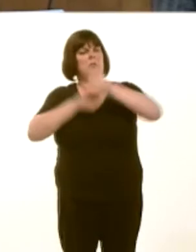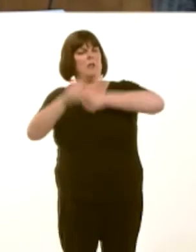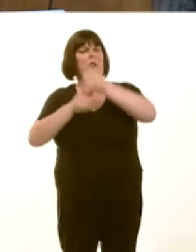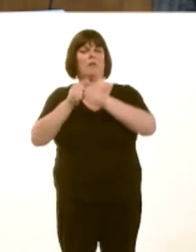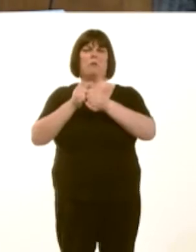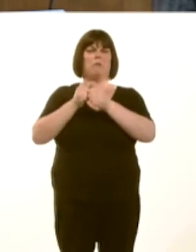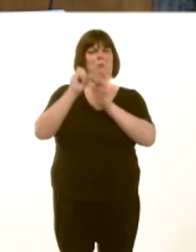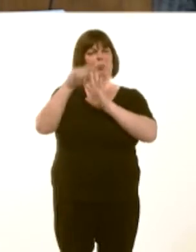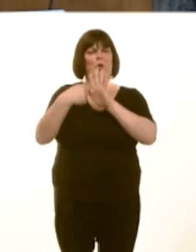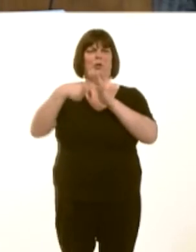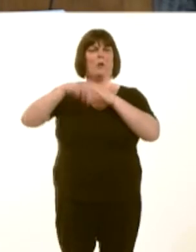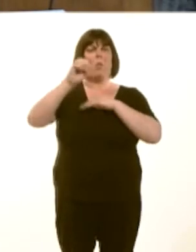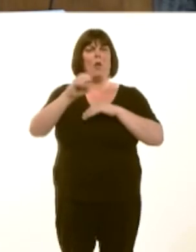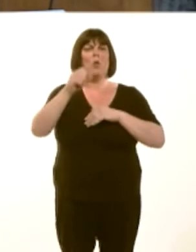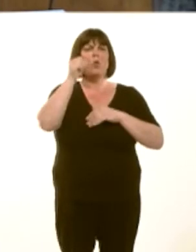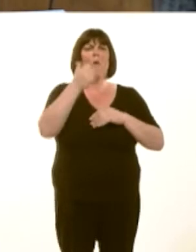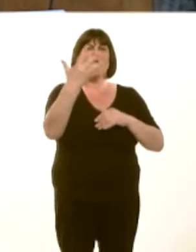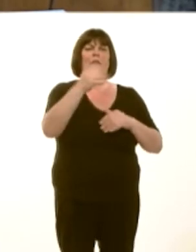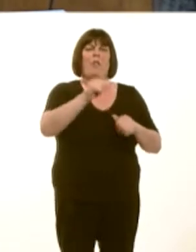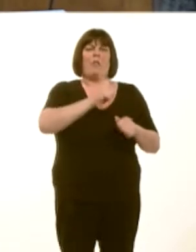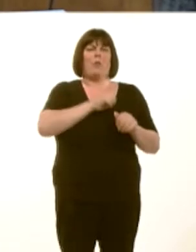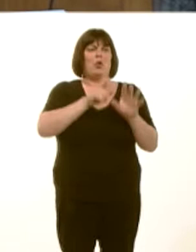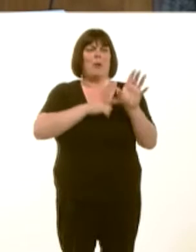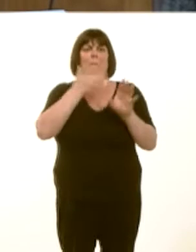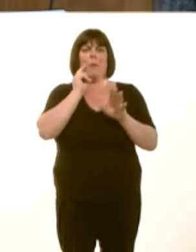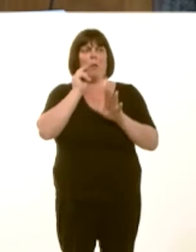We know that 15,000 young people have started work through the programme.